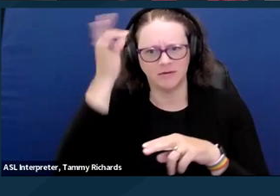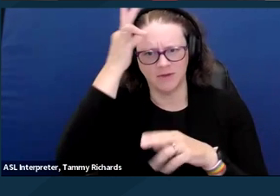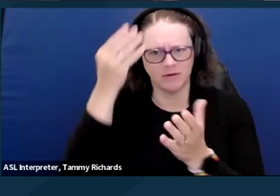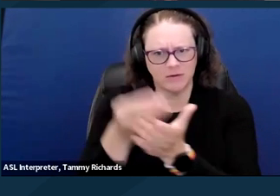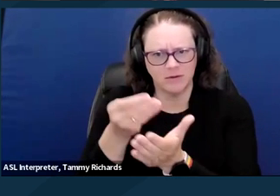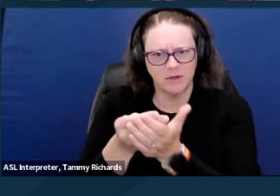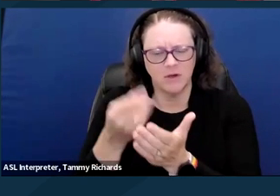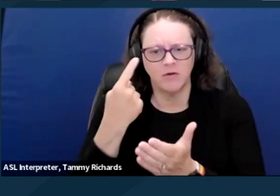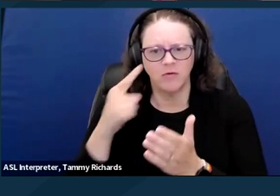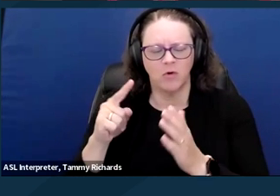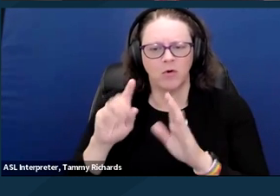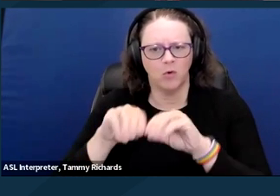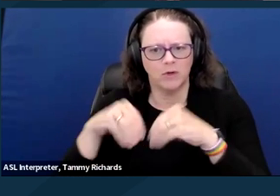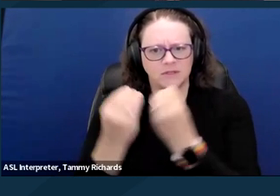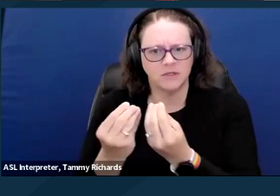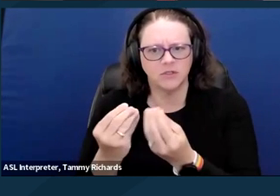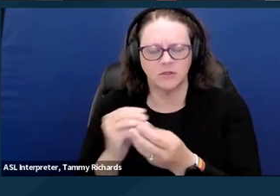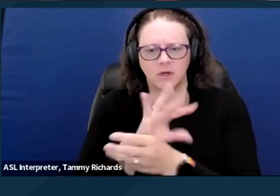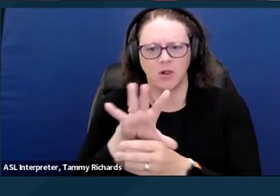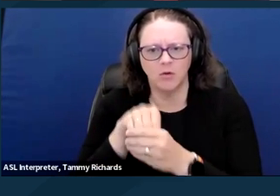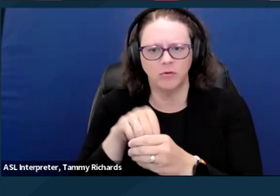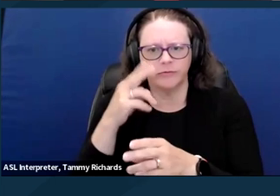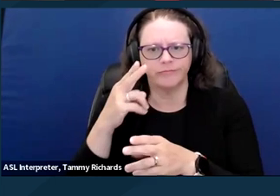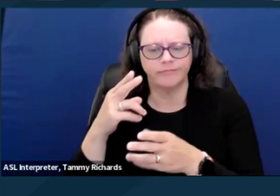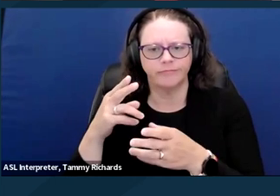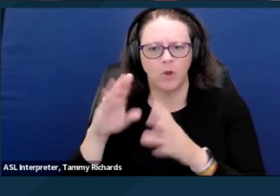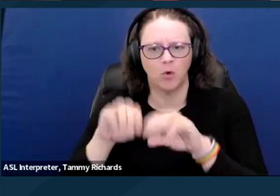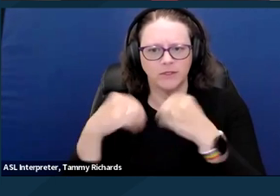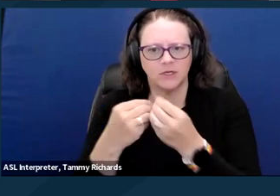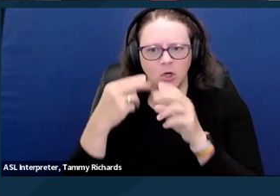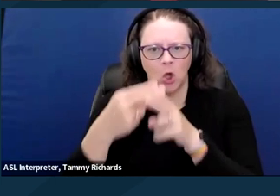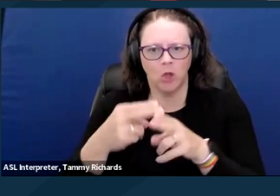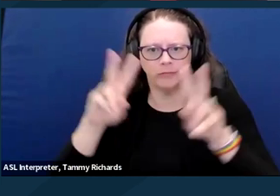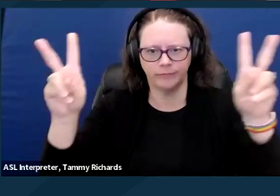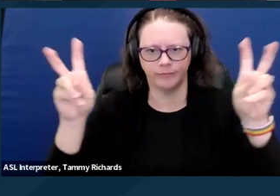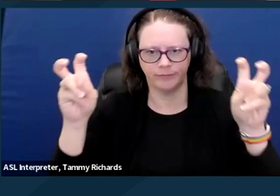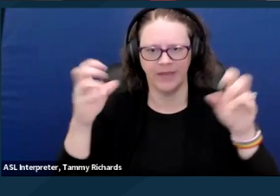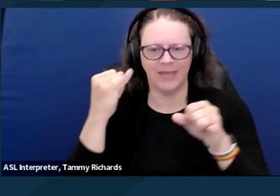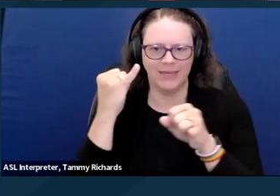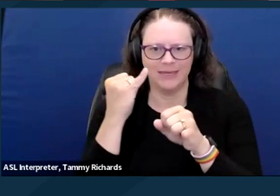including those that are called Institutions for Mental Disease, or IMD.